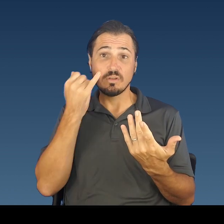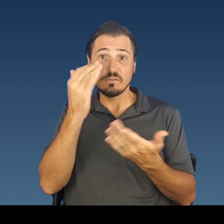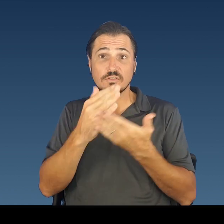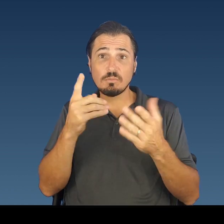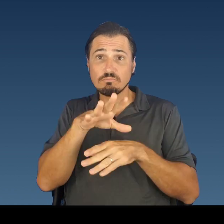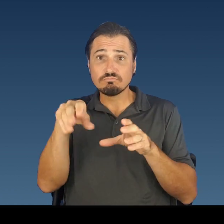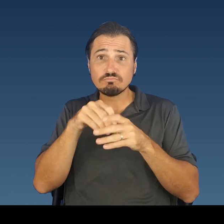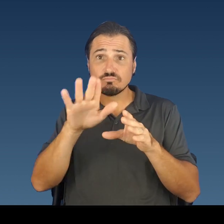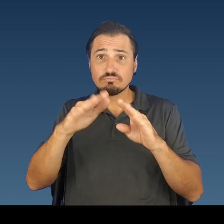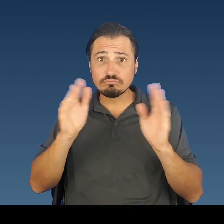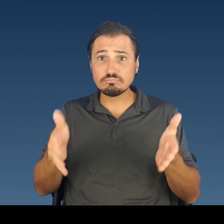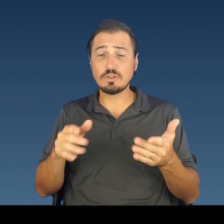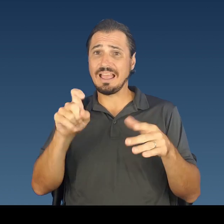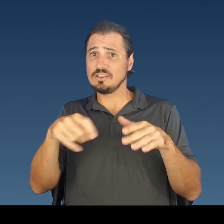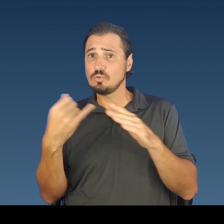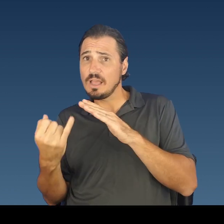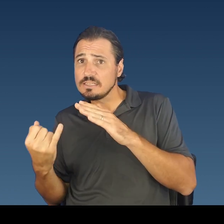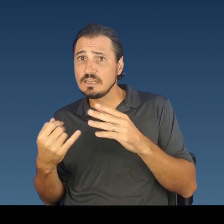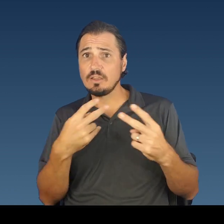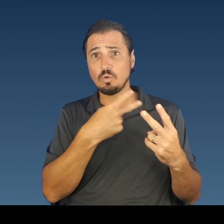your household needs to isolate or quarantine